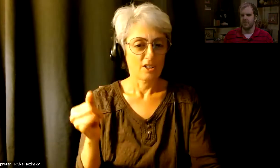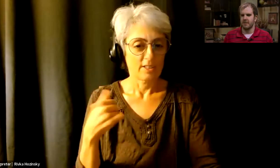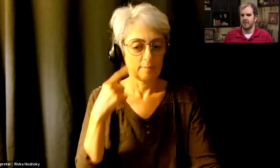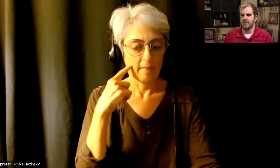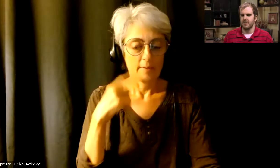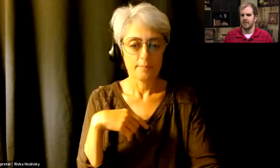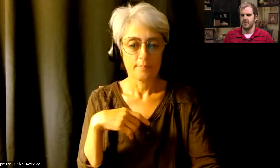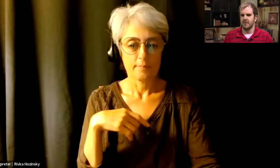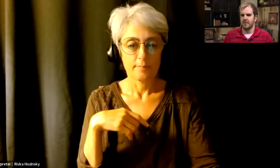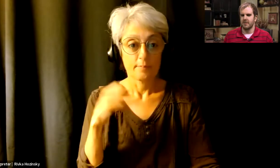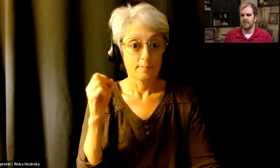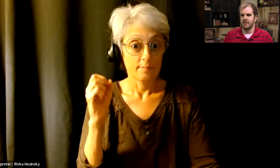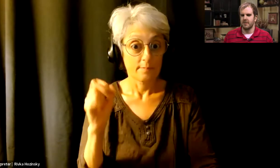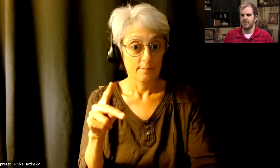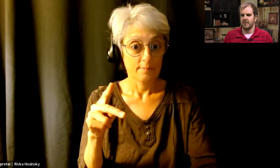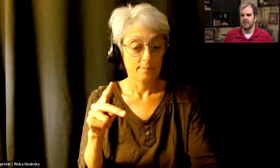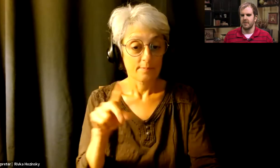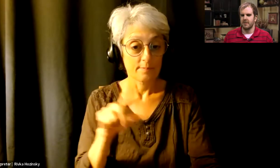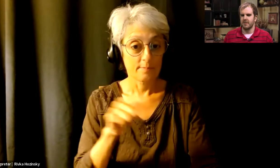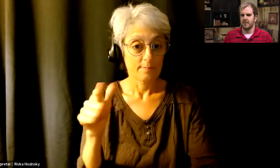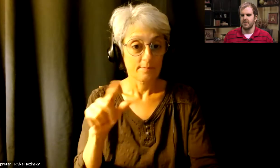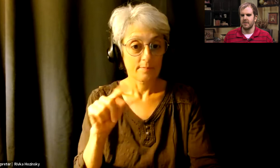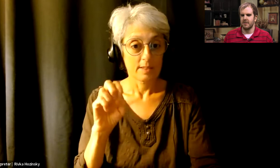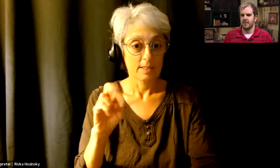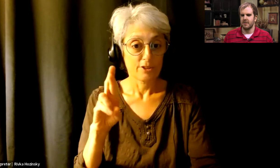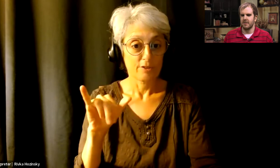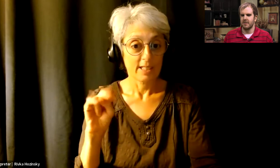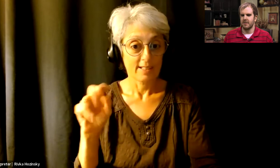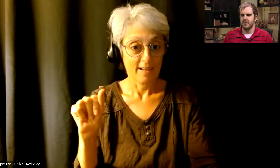That means we now hear from Te Rina who